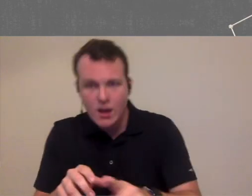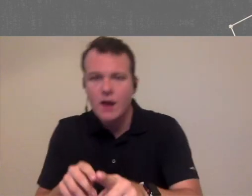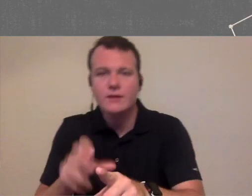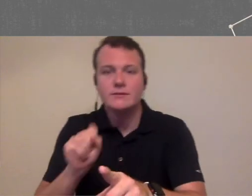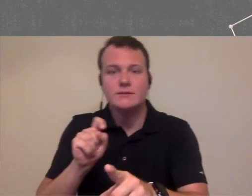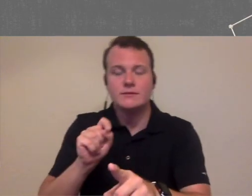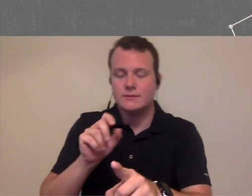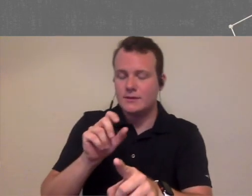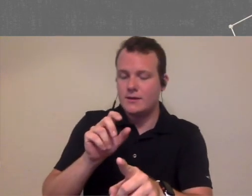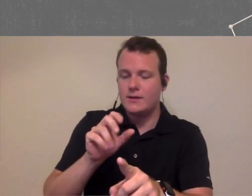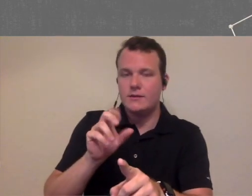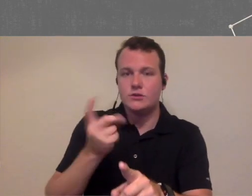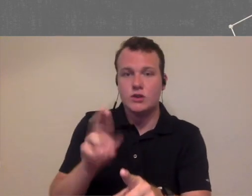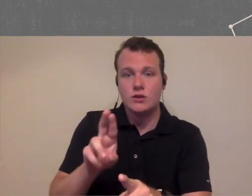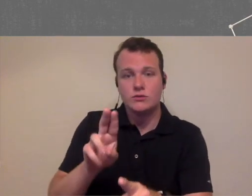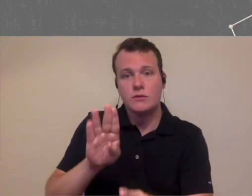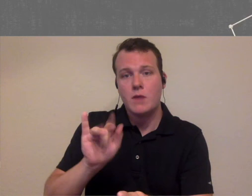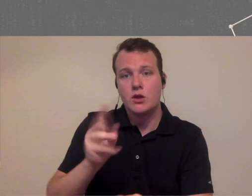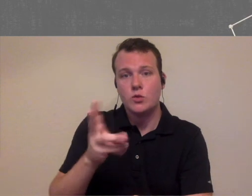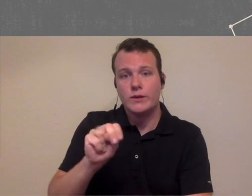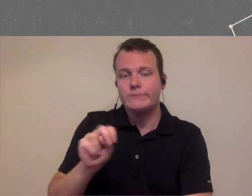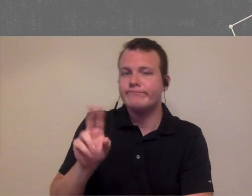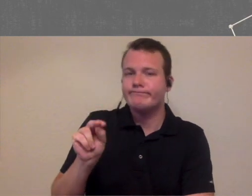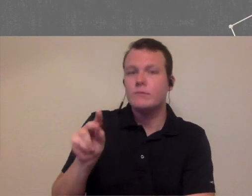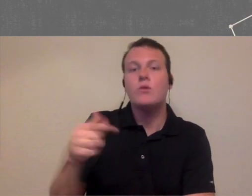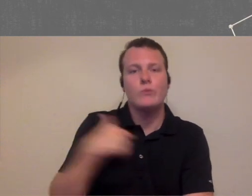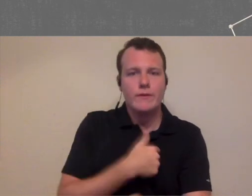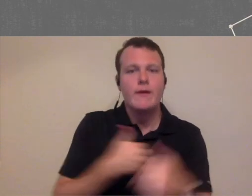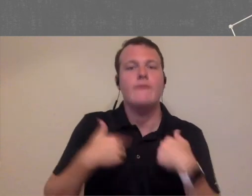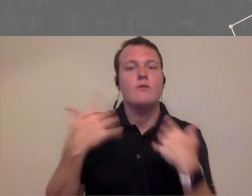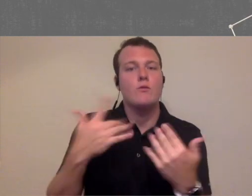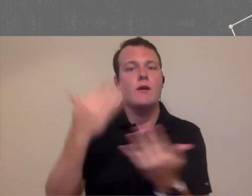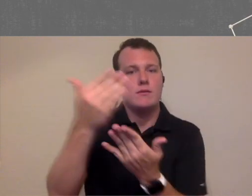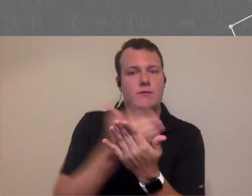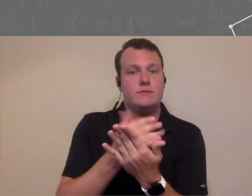we really don't we we do have a waitlist so if someone cancels you know early in